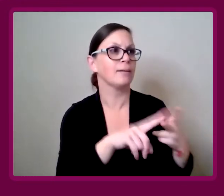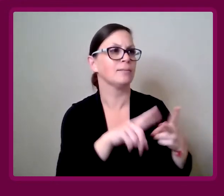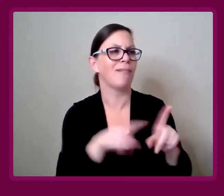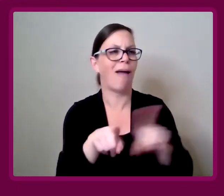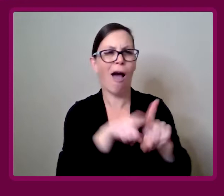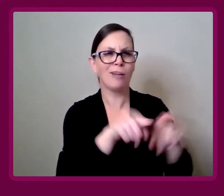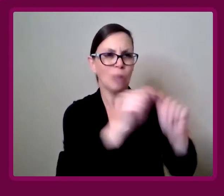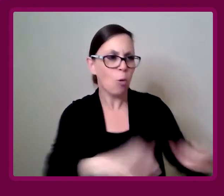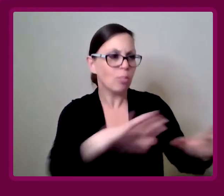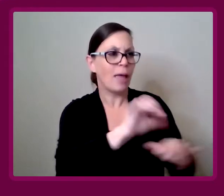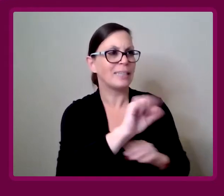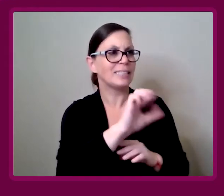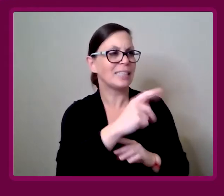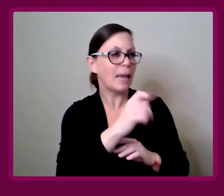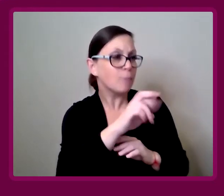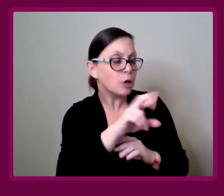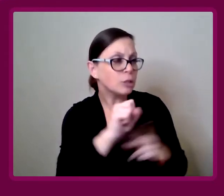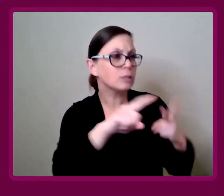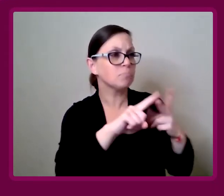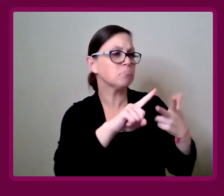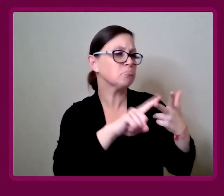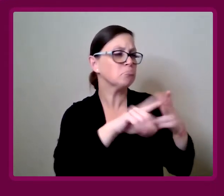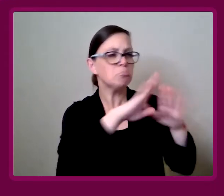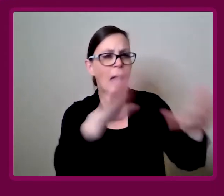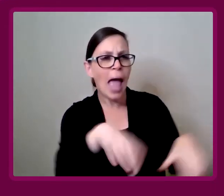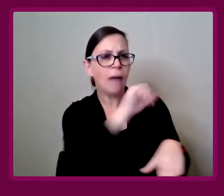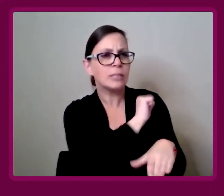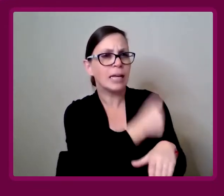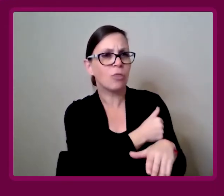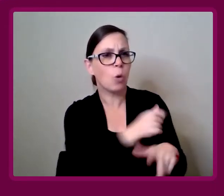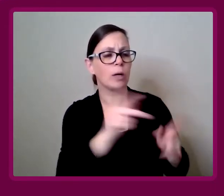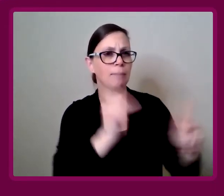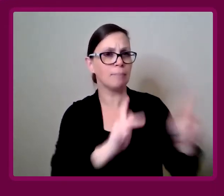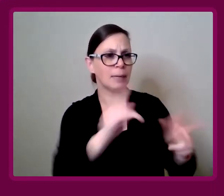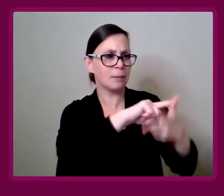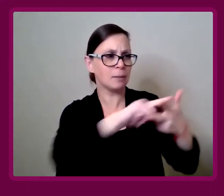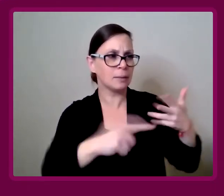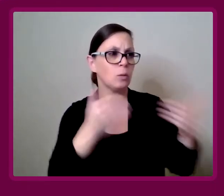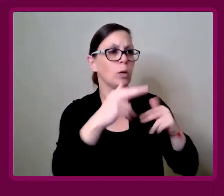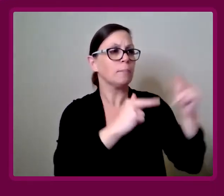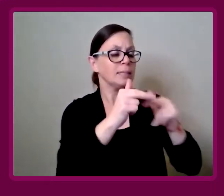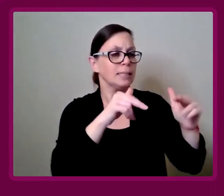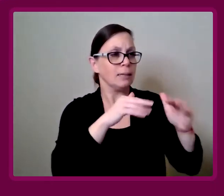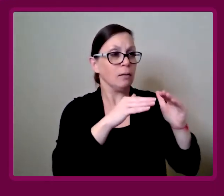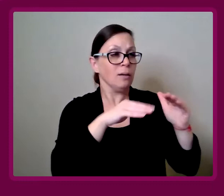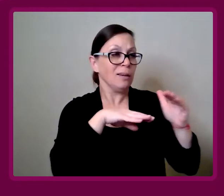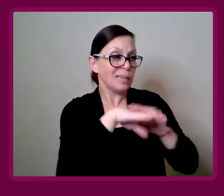and even landscapers and other housing authority personnel, when it comes to building accessible housing?